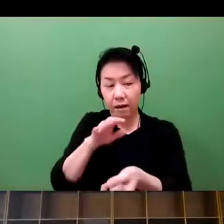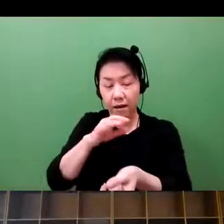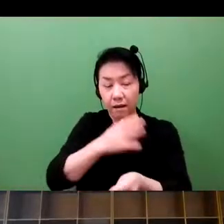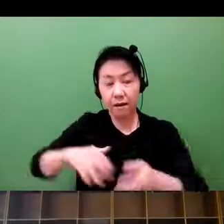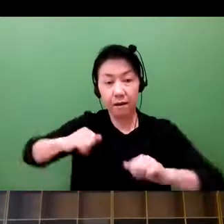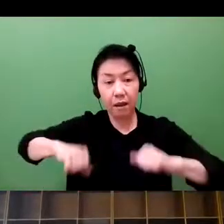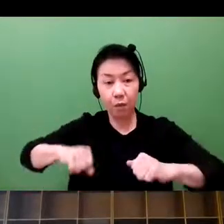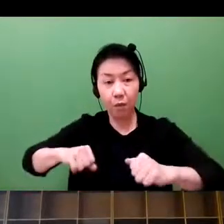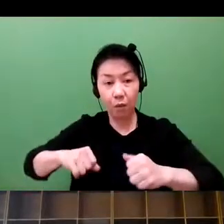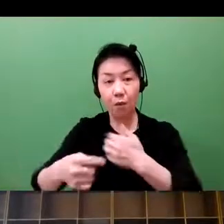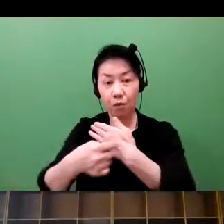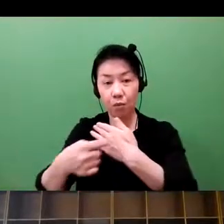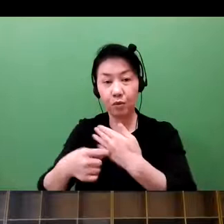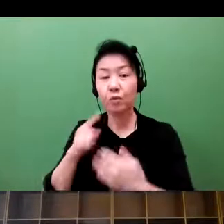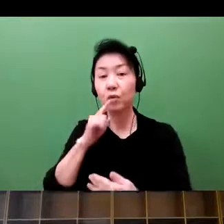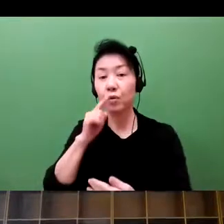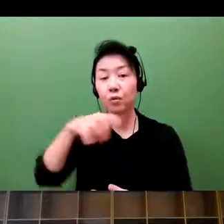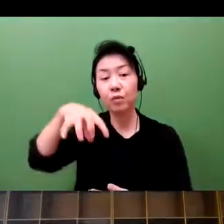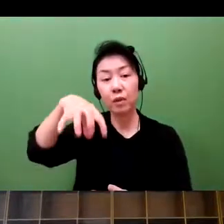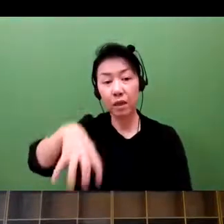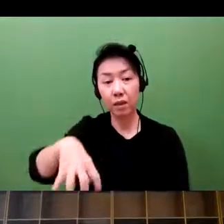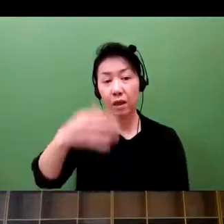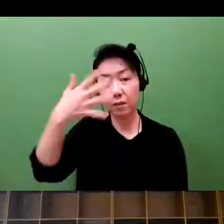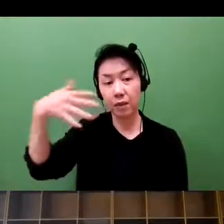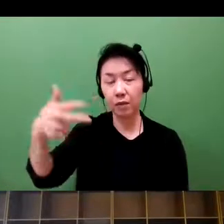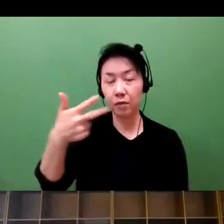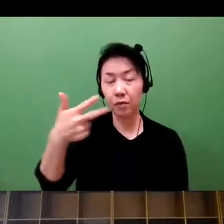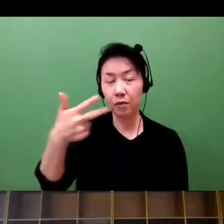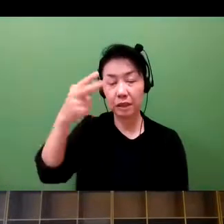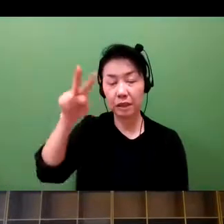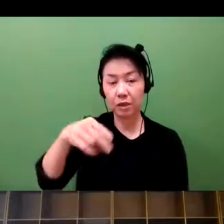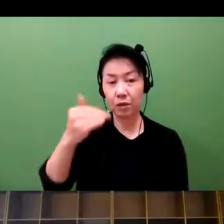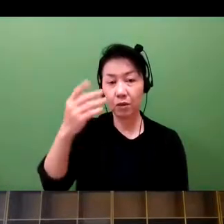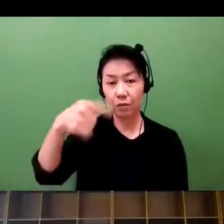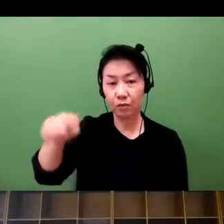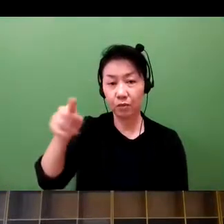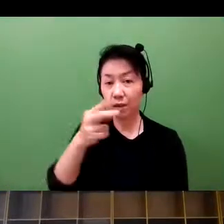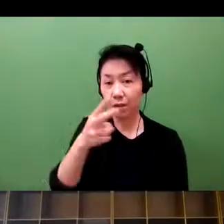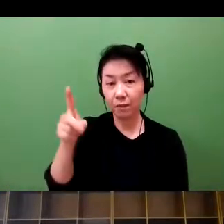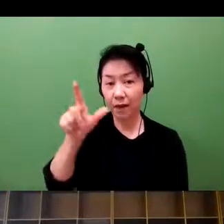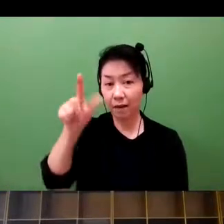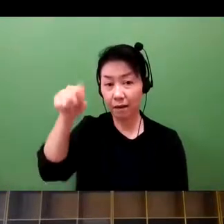Halt together have come to host Health Version 2.0.